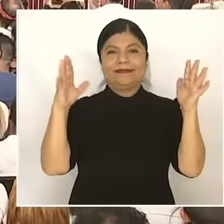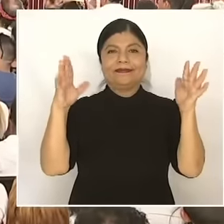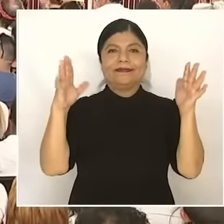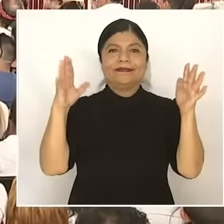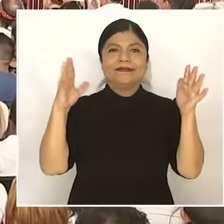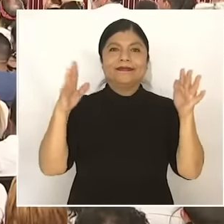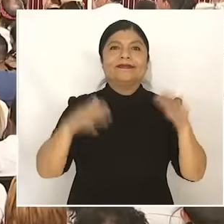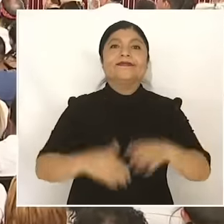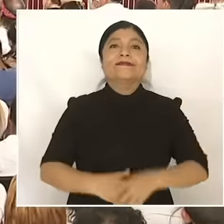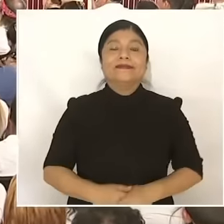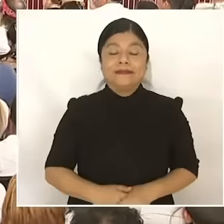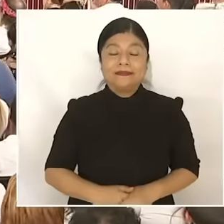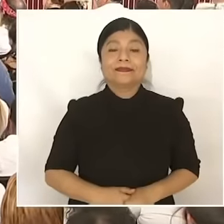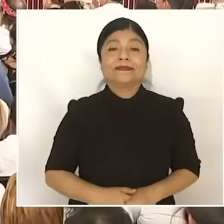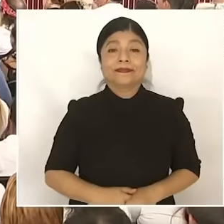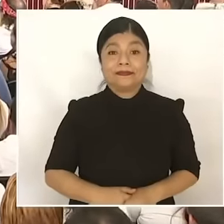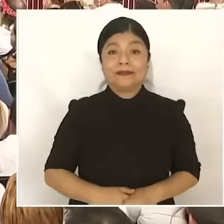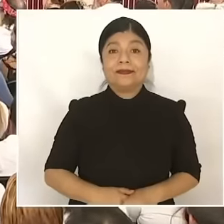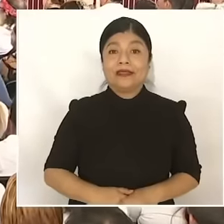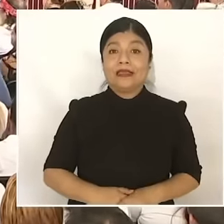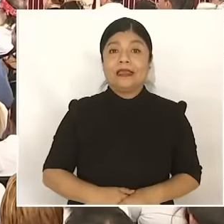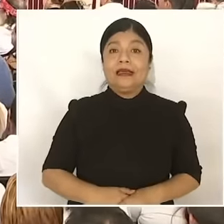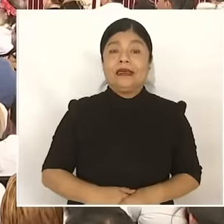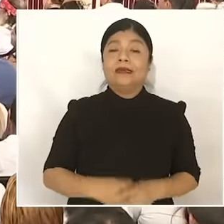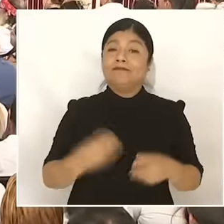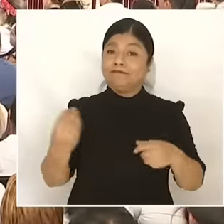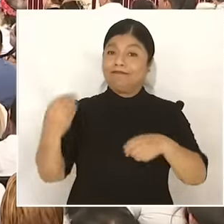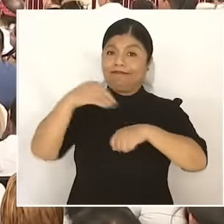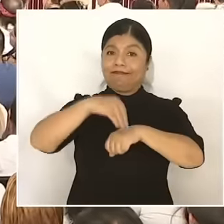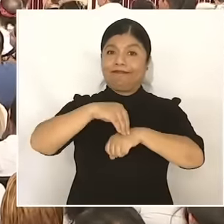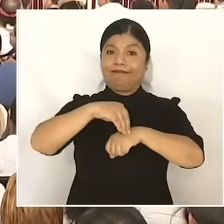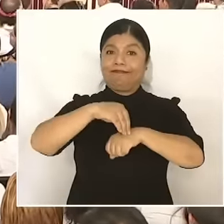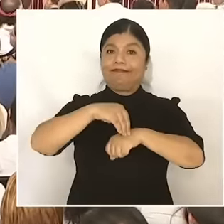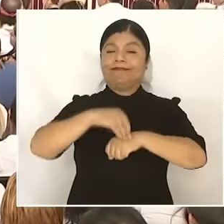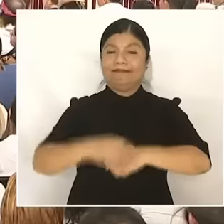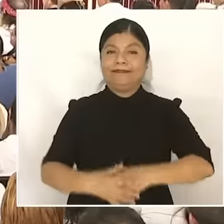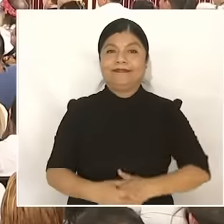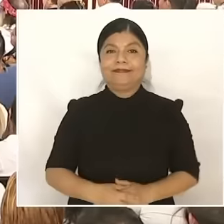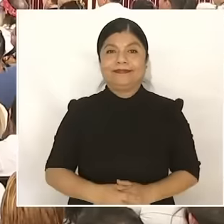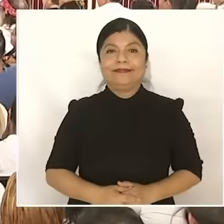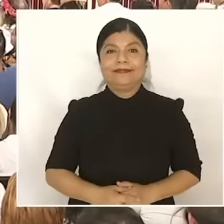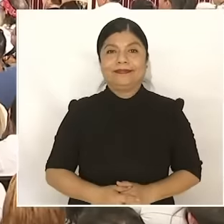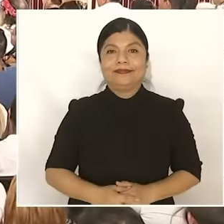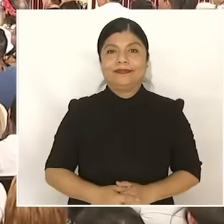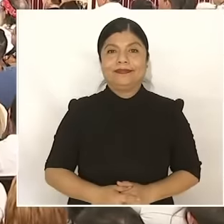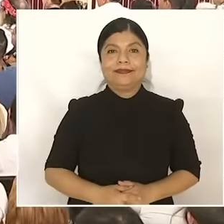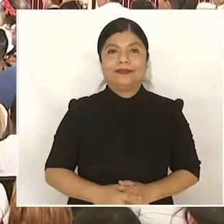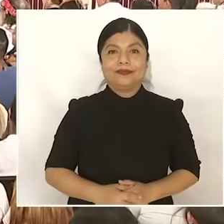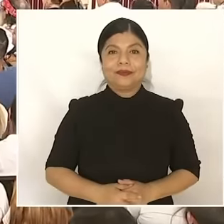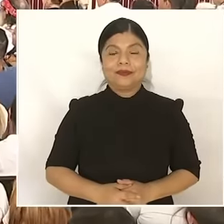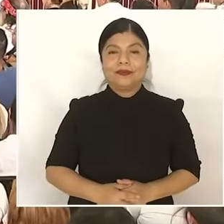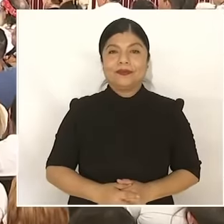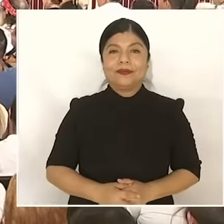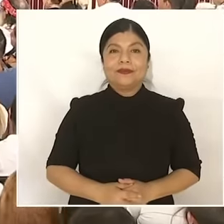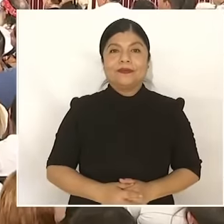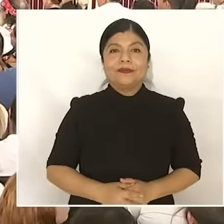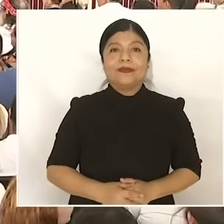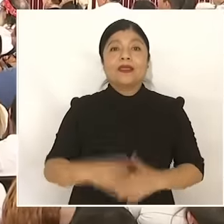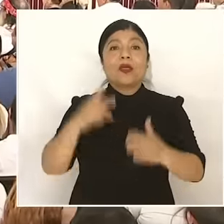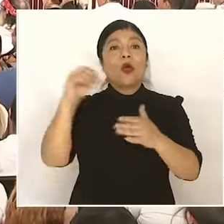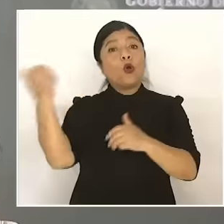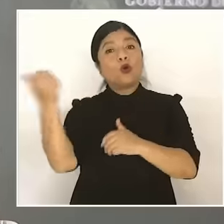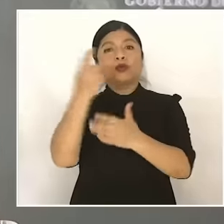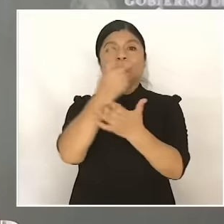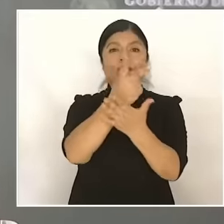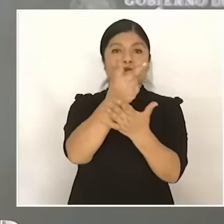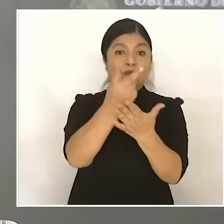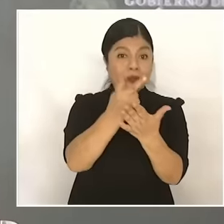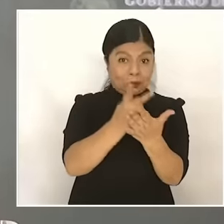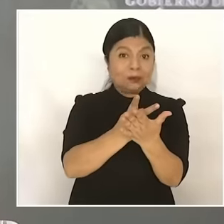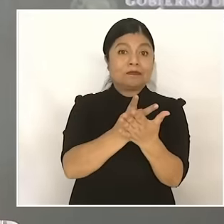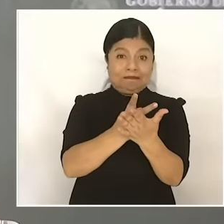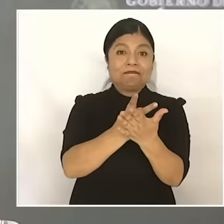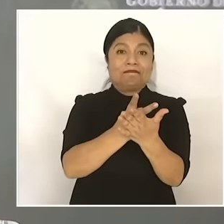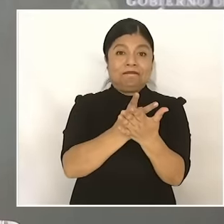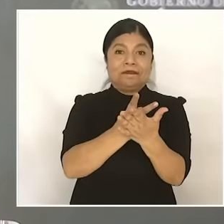also new social programs are coming as well as welfare programs